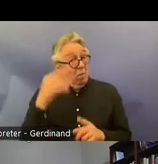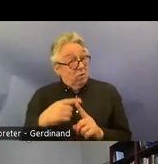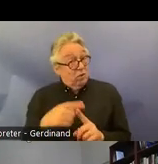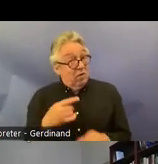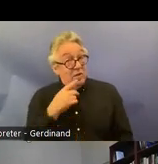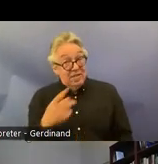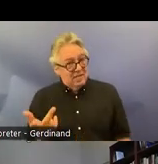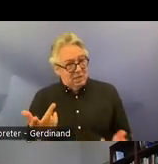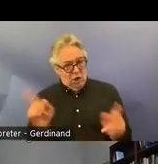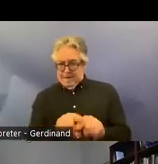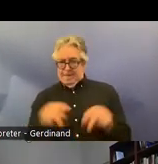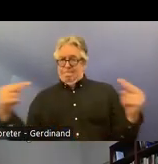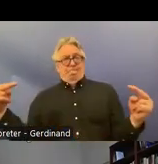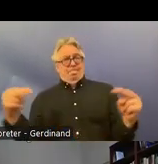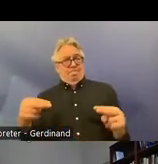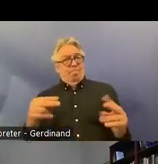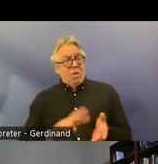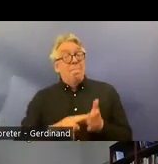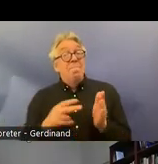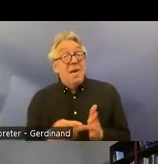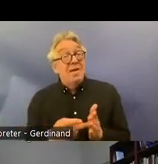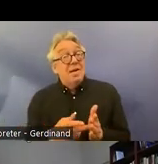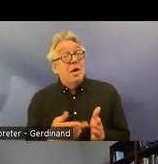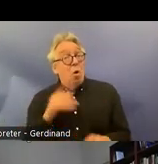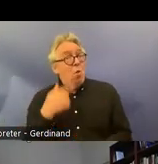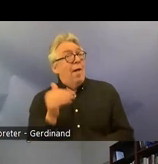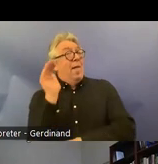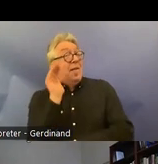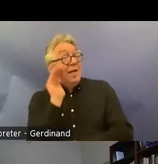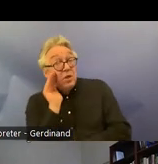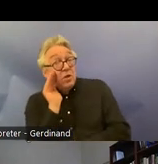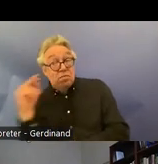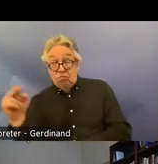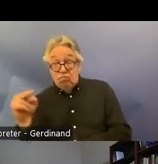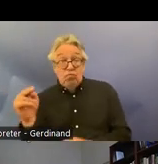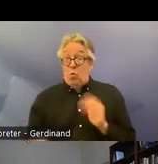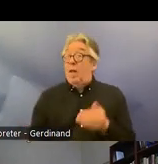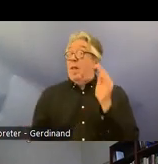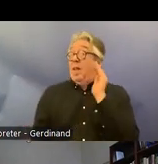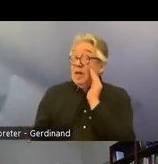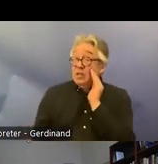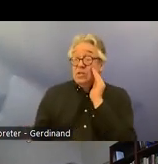here um mean that all views will be visible and transparent in the further